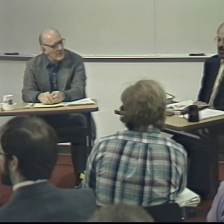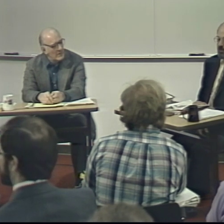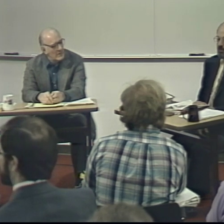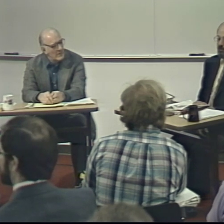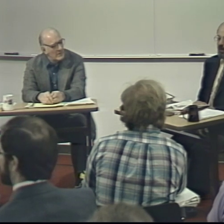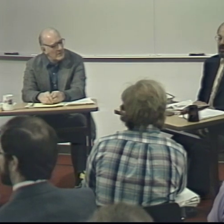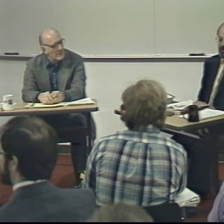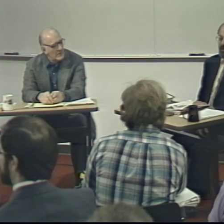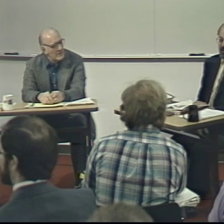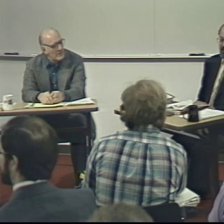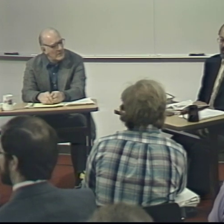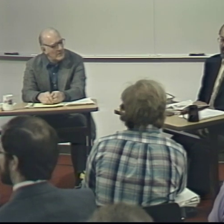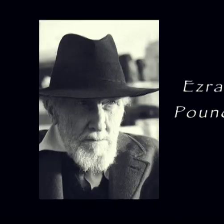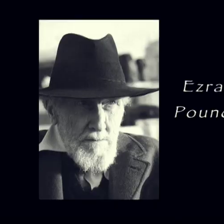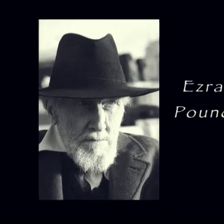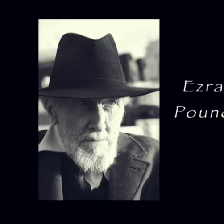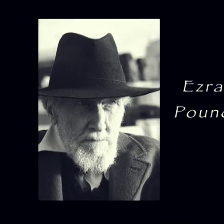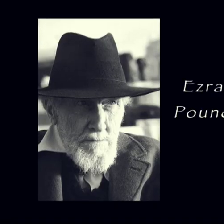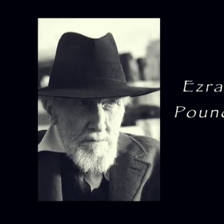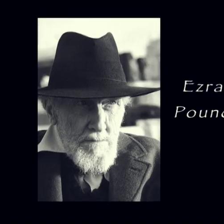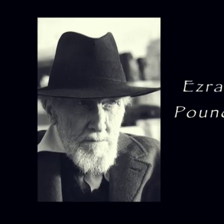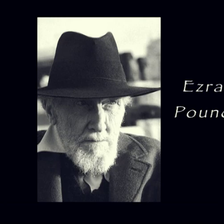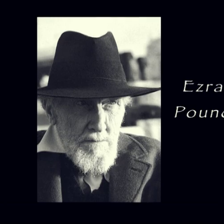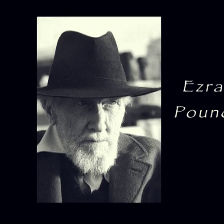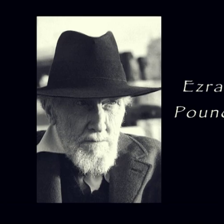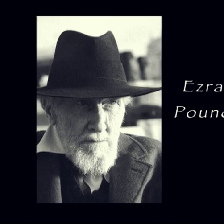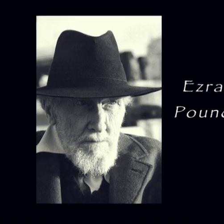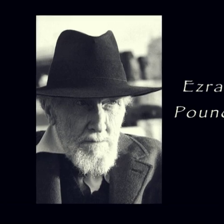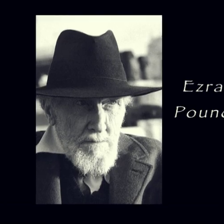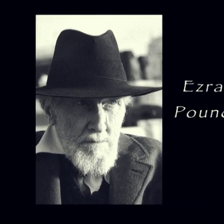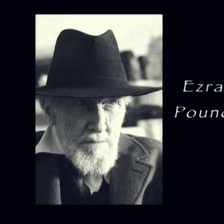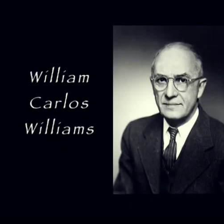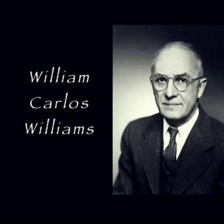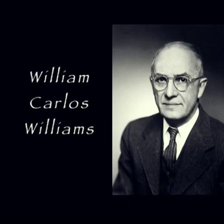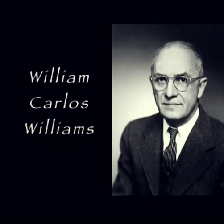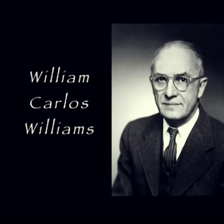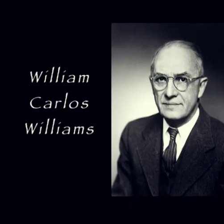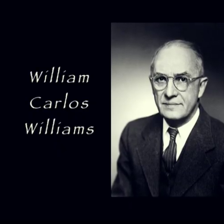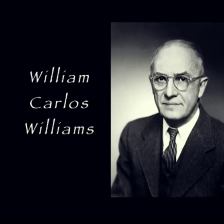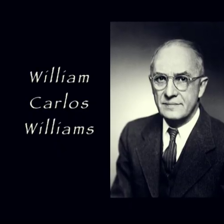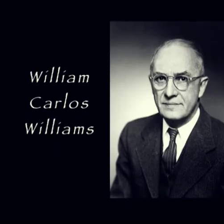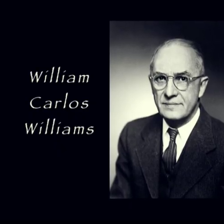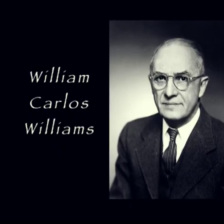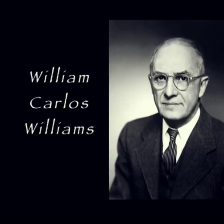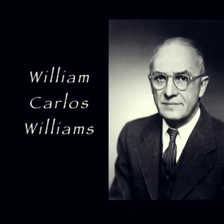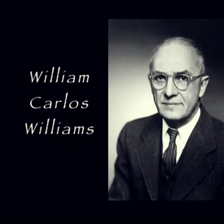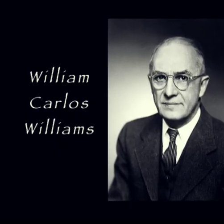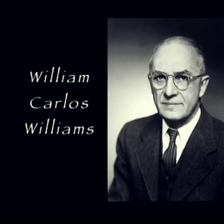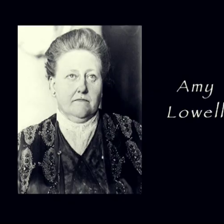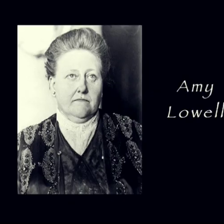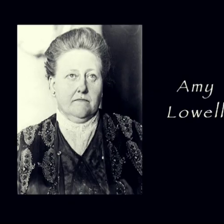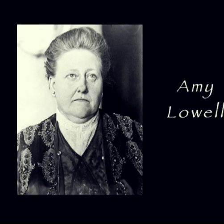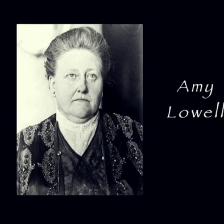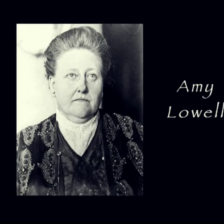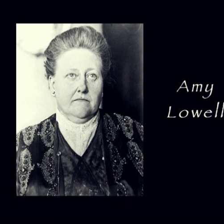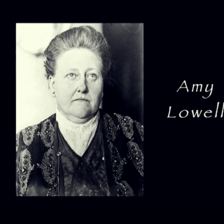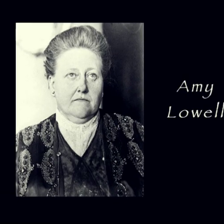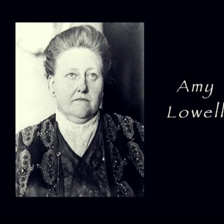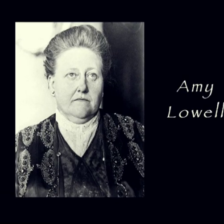...so modern poetry, especially after Ezra Pound and William Carlos Williams, and the imagist poets,